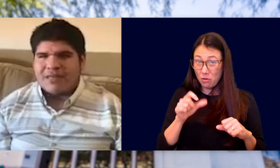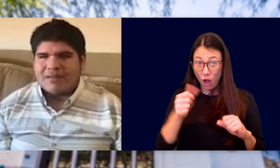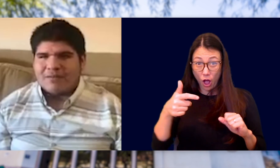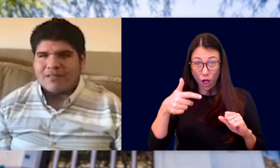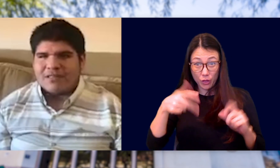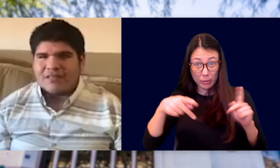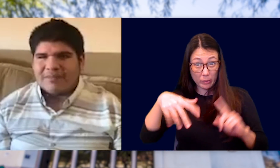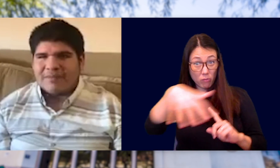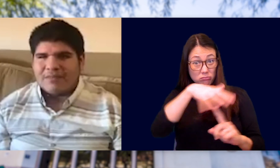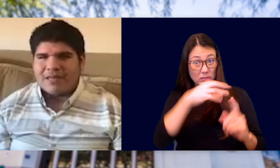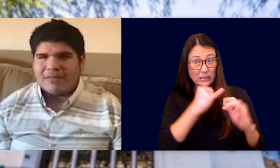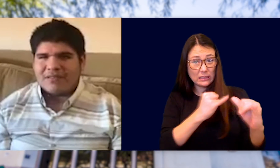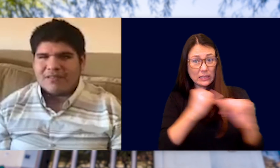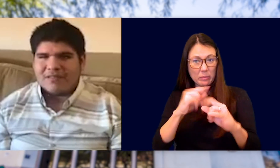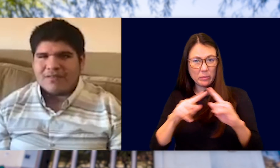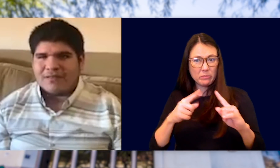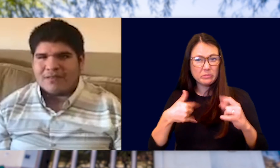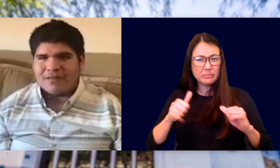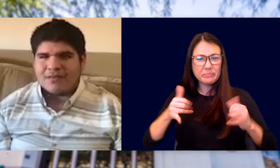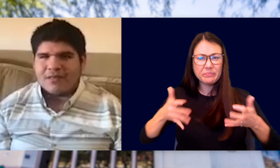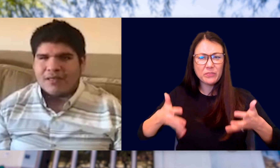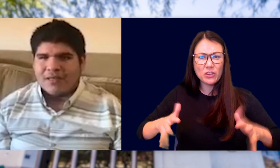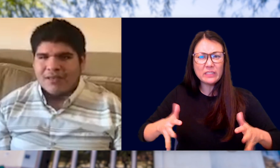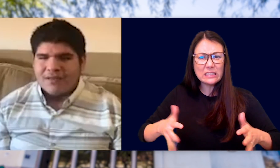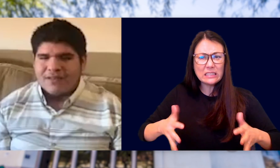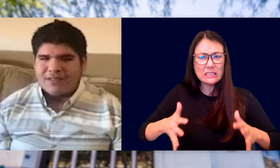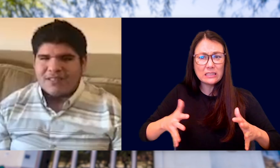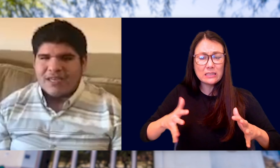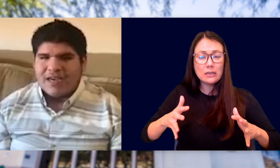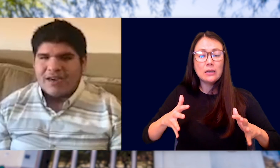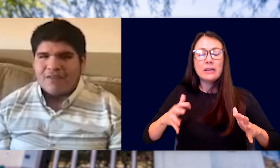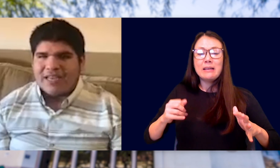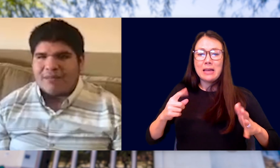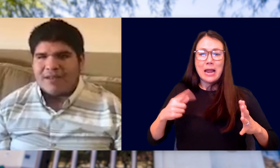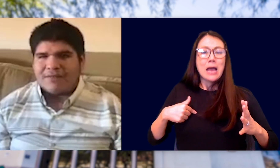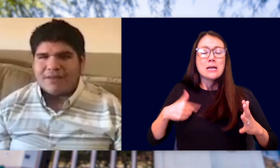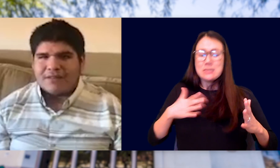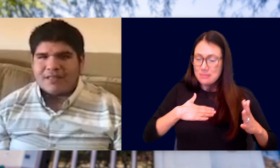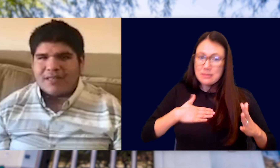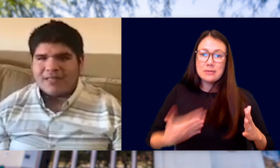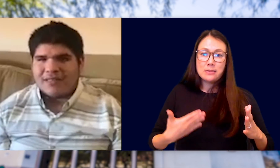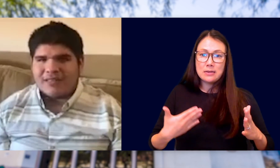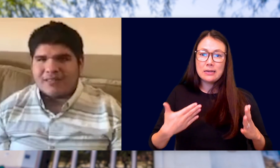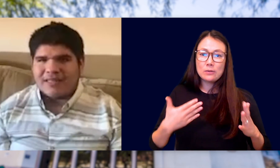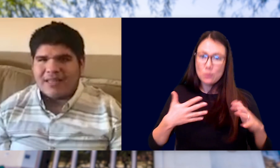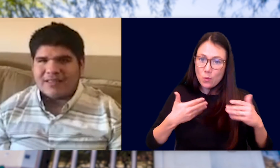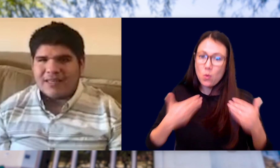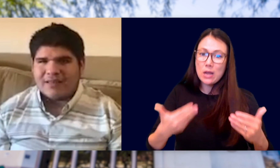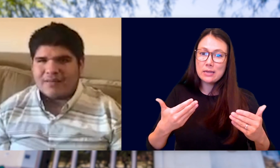WERE JUST LIKE ME, BUT I WAS STILL NERVOUS. EVENTUALLY, I OVERCAME MY FEARS AND DECIDED TO TAKE THAT CHANCE.